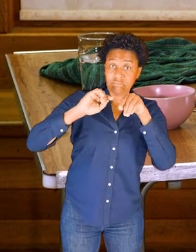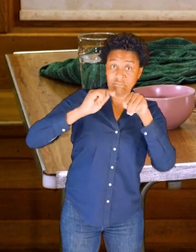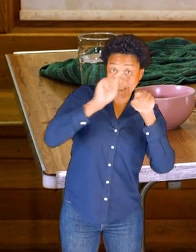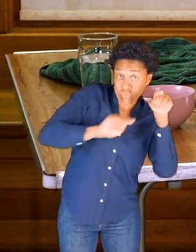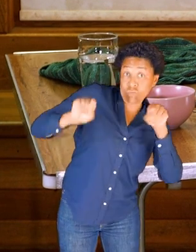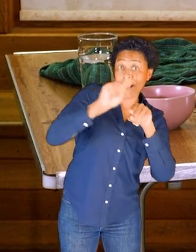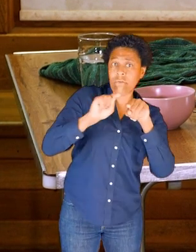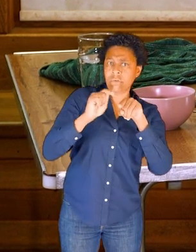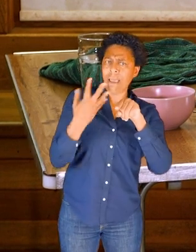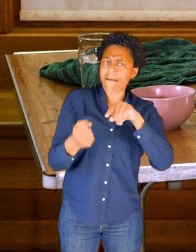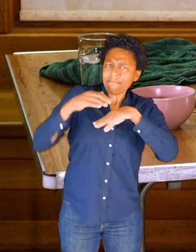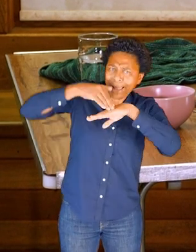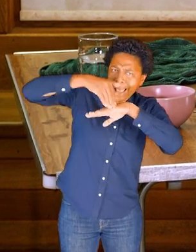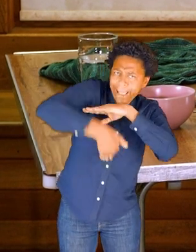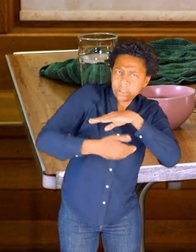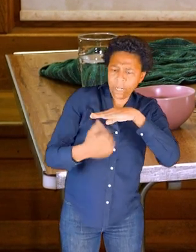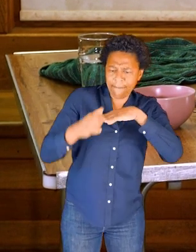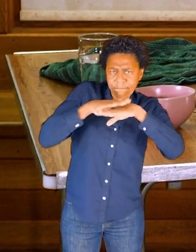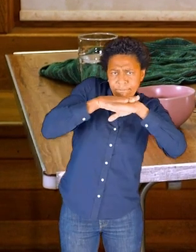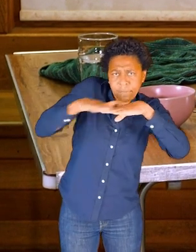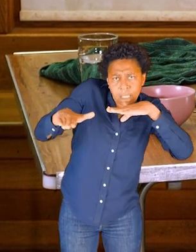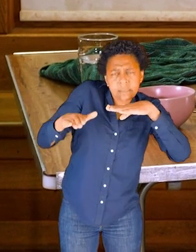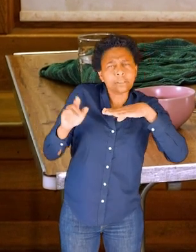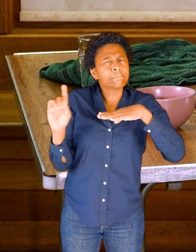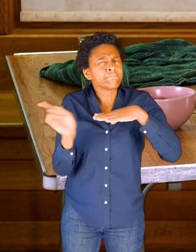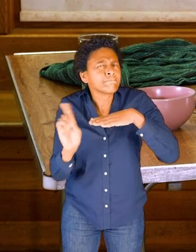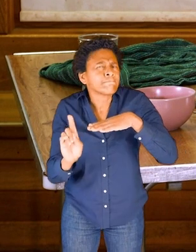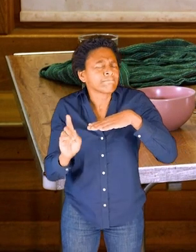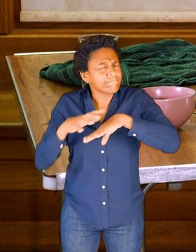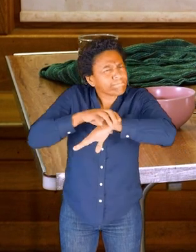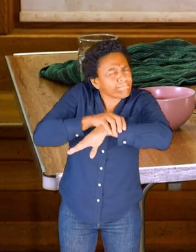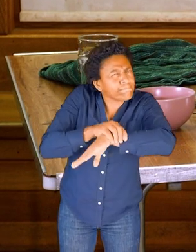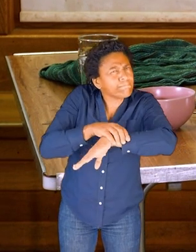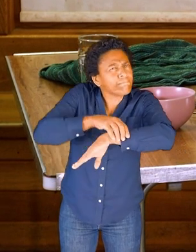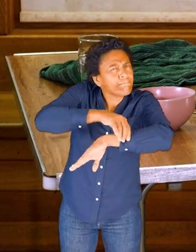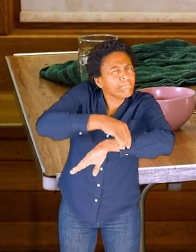Does it have edges? Does it have flat surfaces?